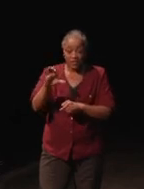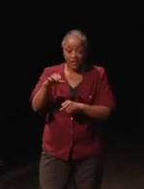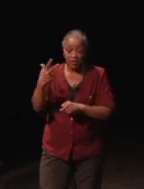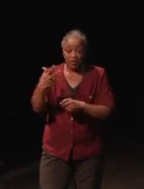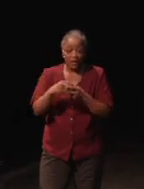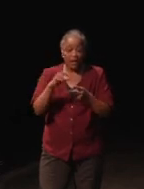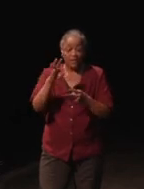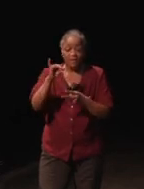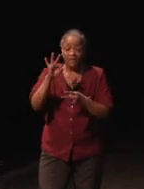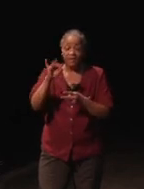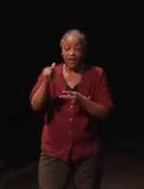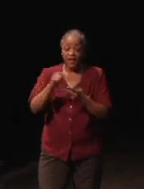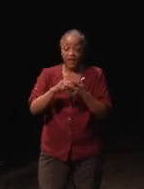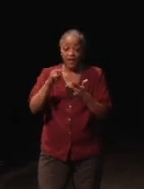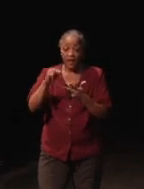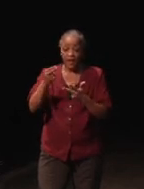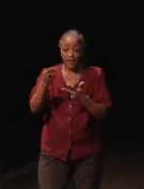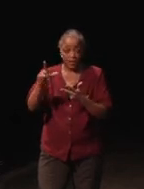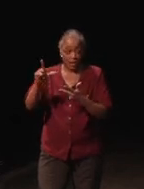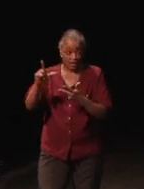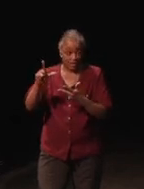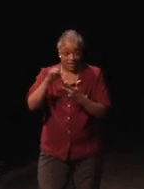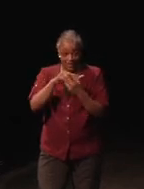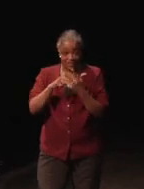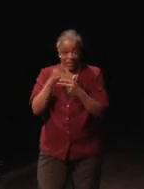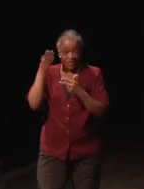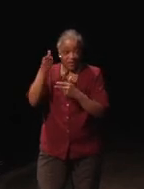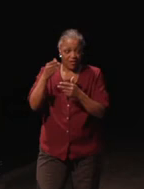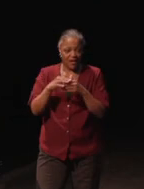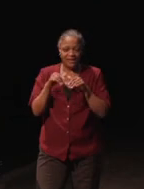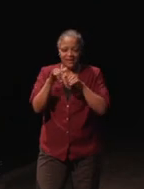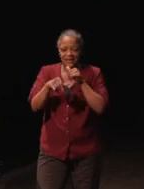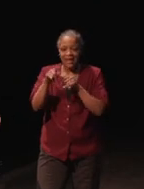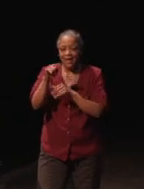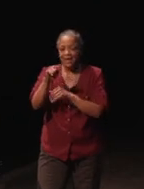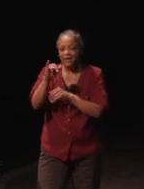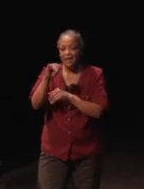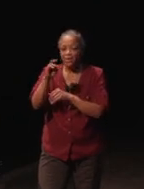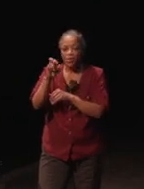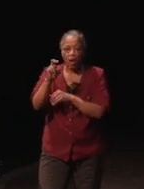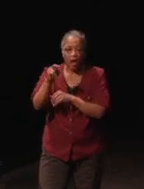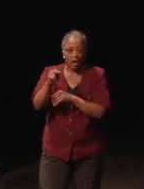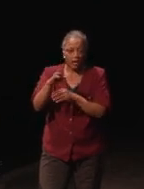and NHLR, and I stay at Tibra, Tibra is my base,